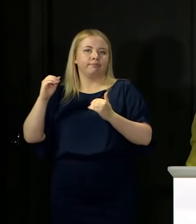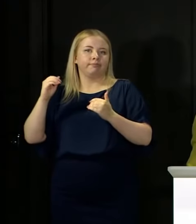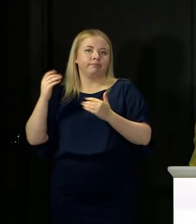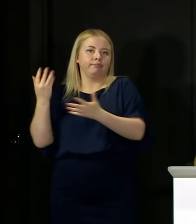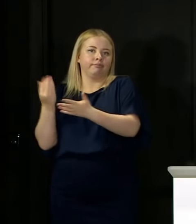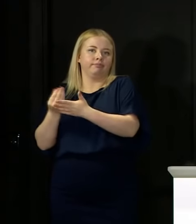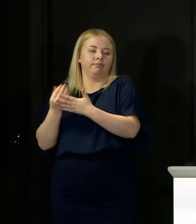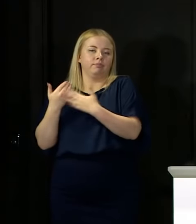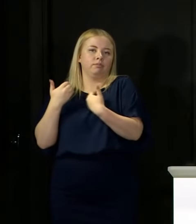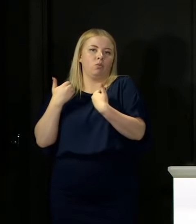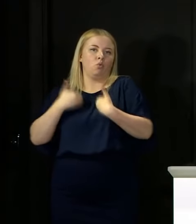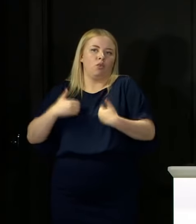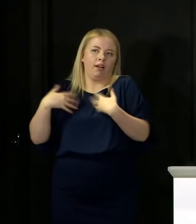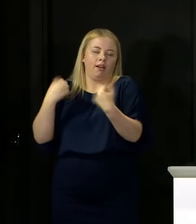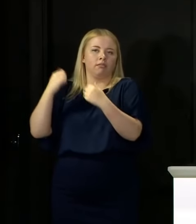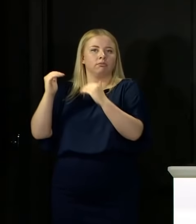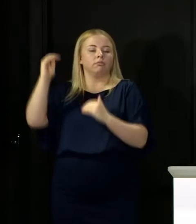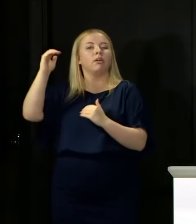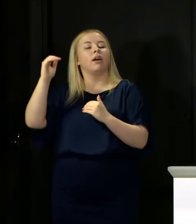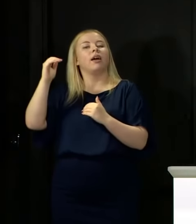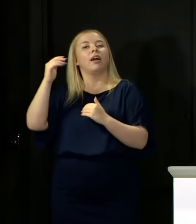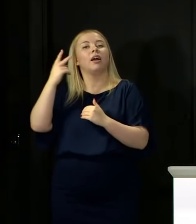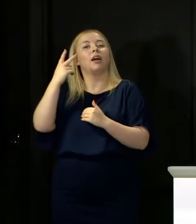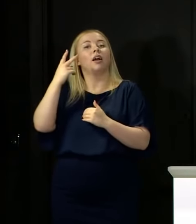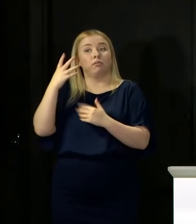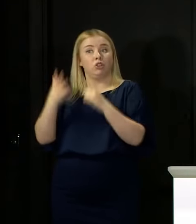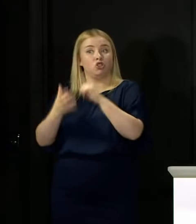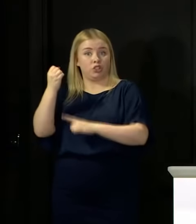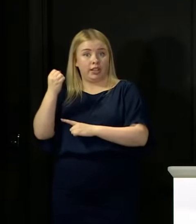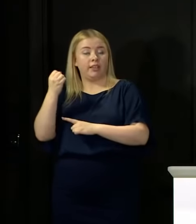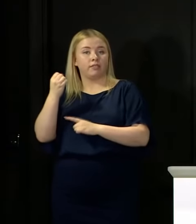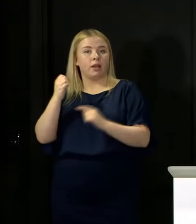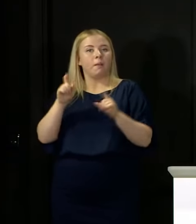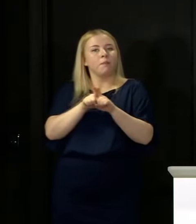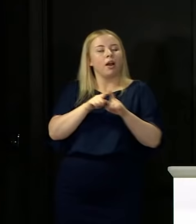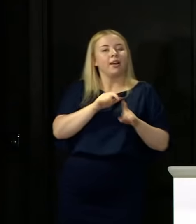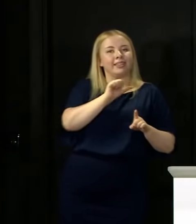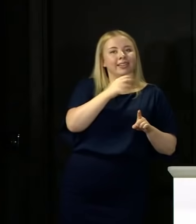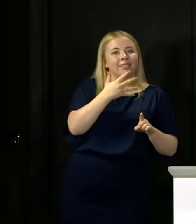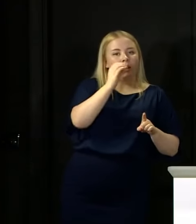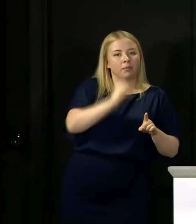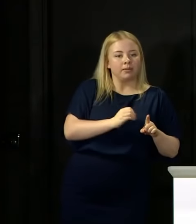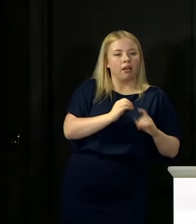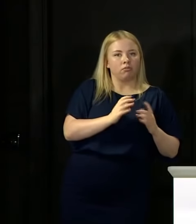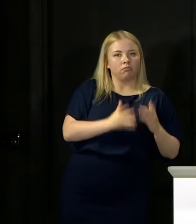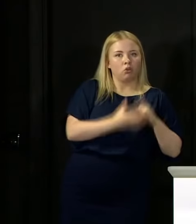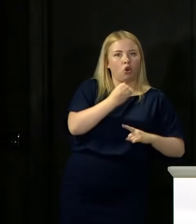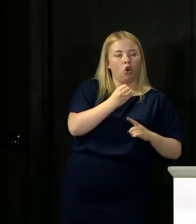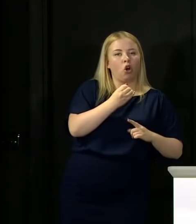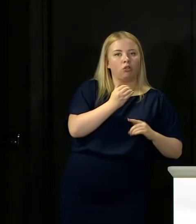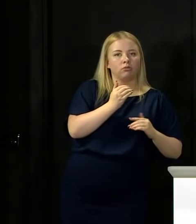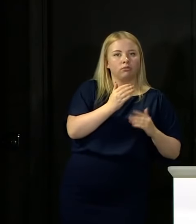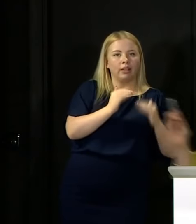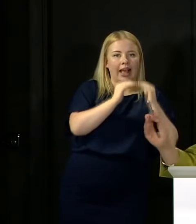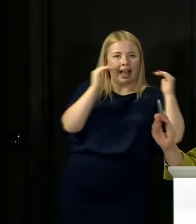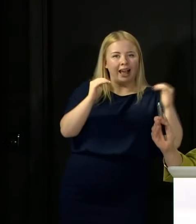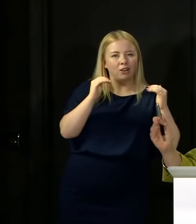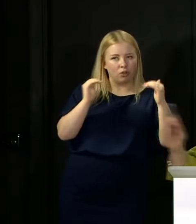and 65 per cent in the bottom 20 per cent got Highers. So that gap is there and that is why, from the early years through to access to university,